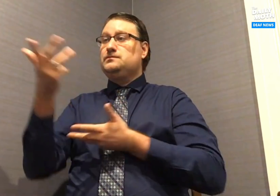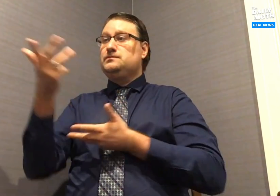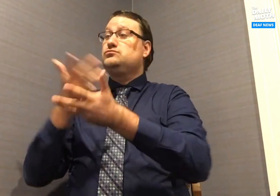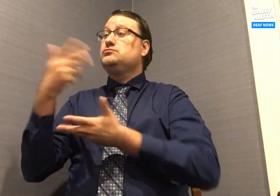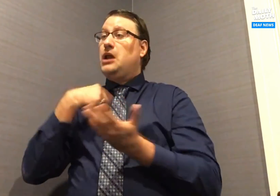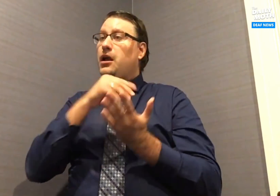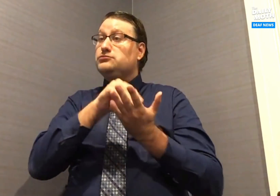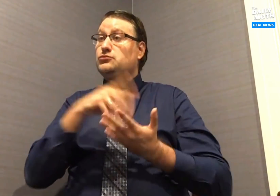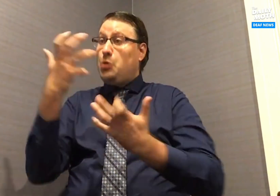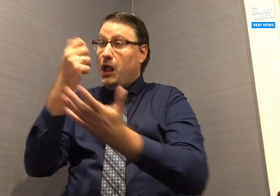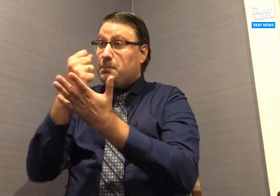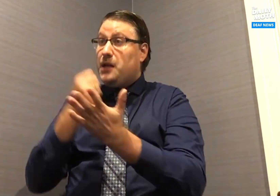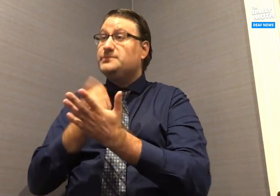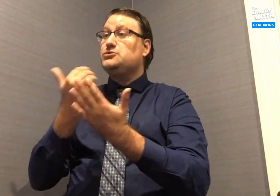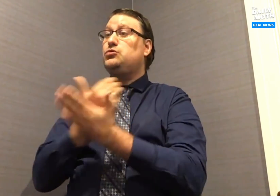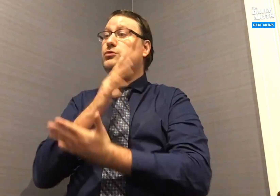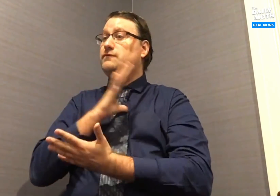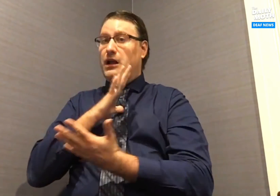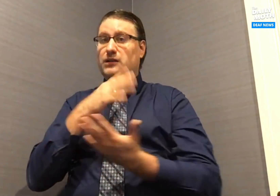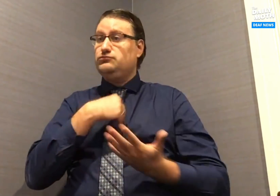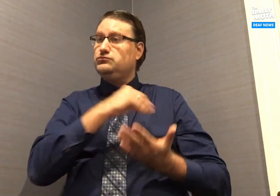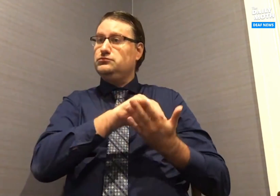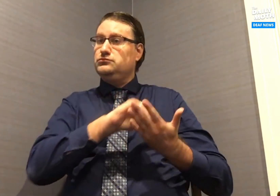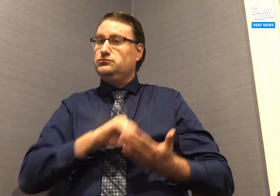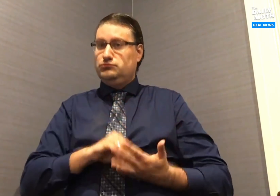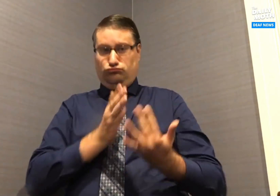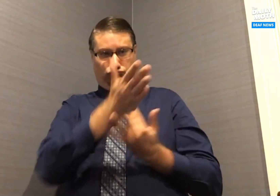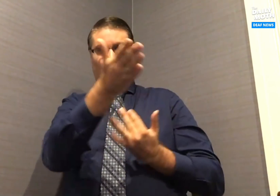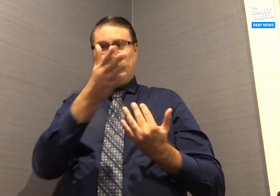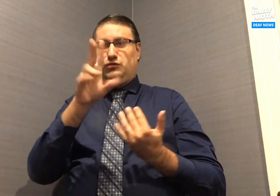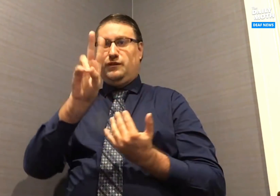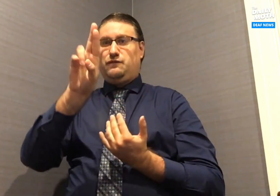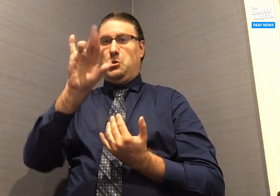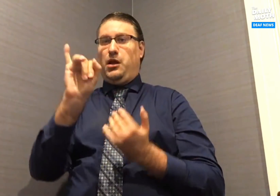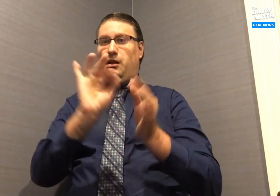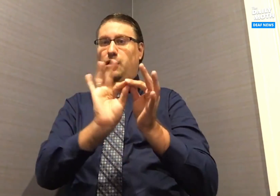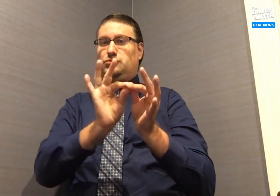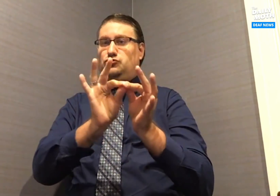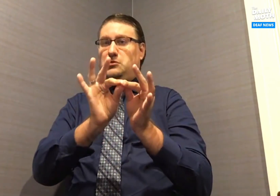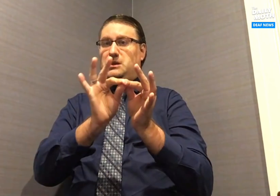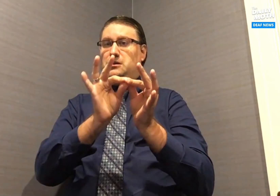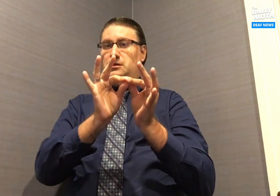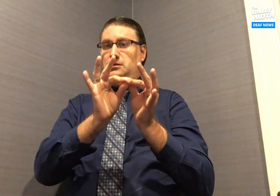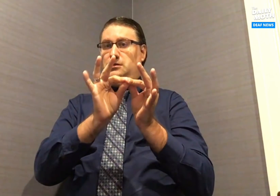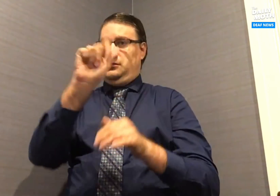and communicate for things such as a new passport with VRI interpreting.